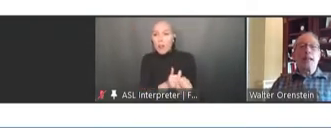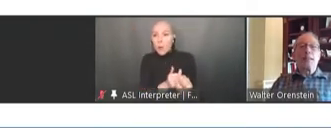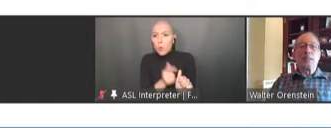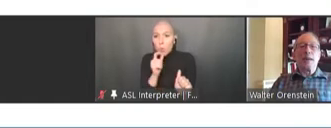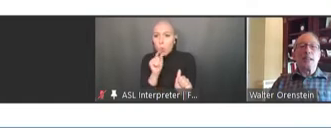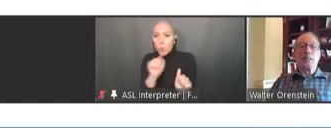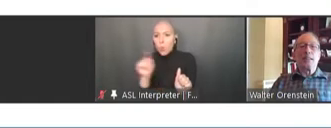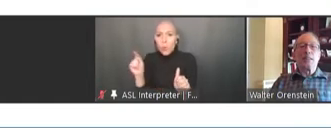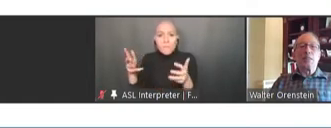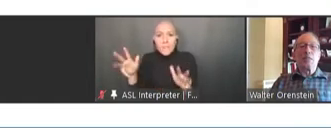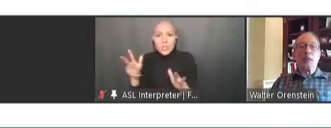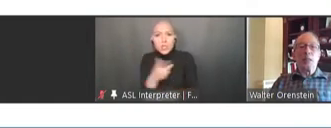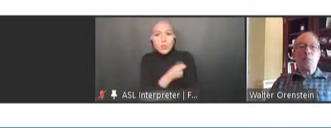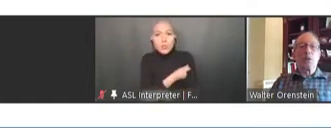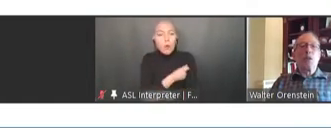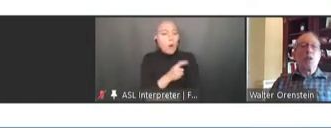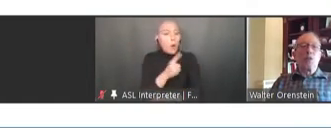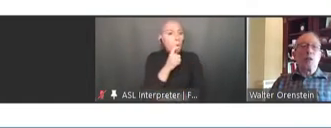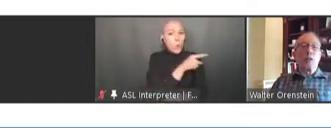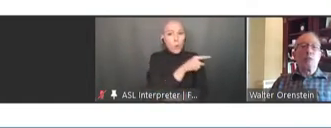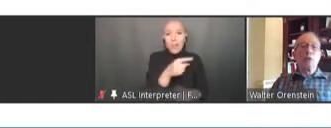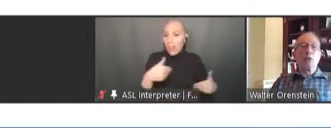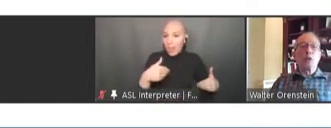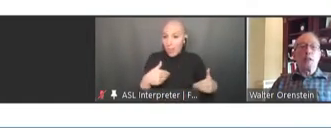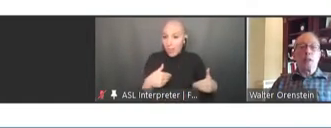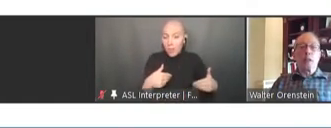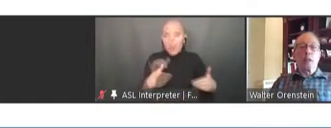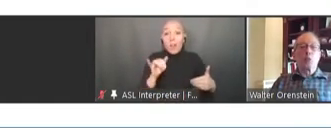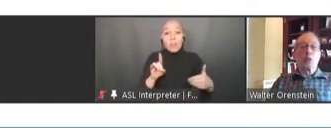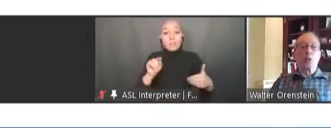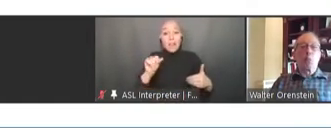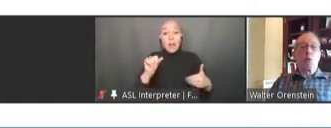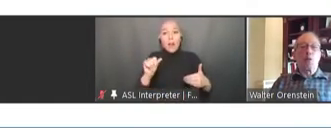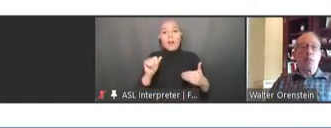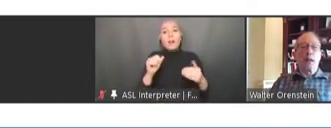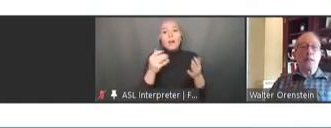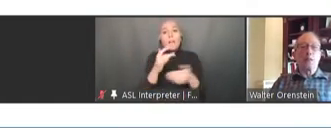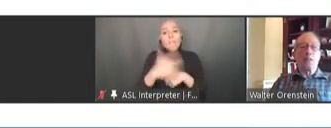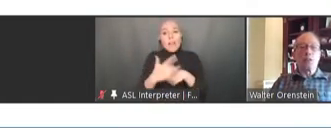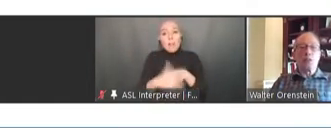and to make the data available for individual care as well as the programmatic decisions.